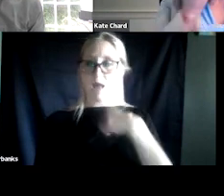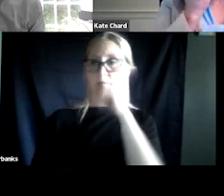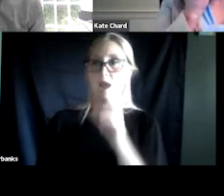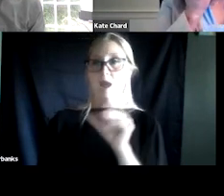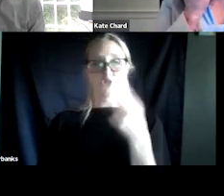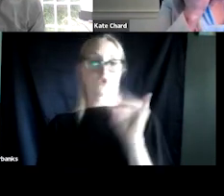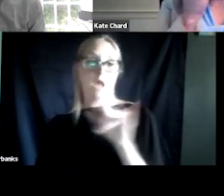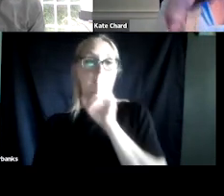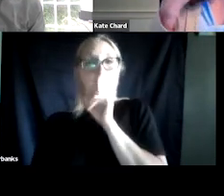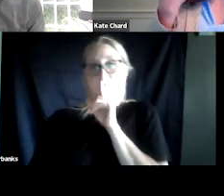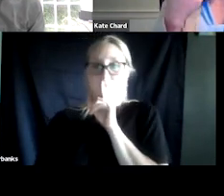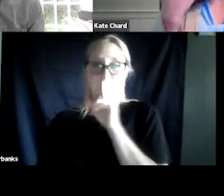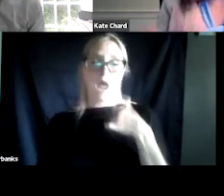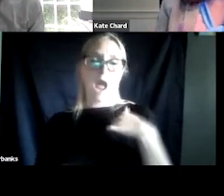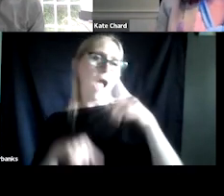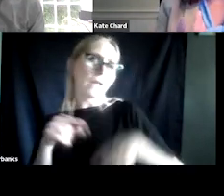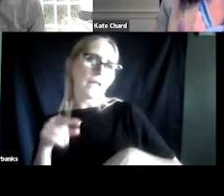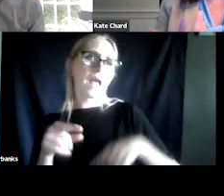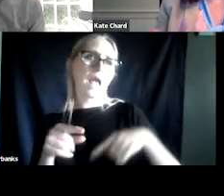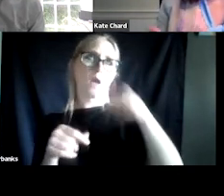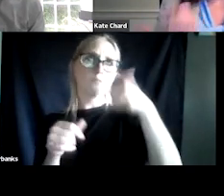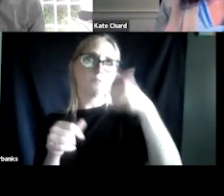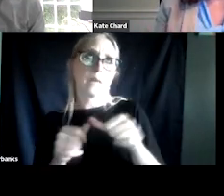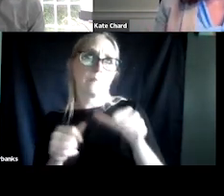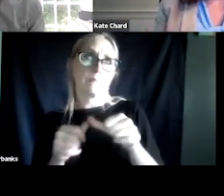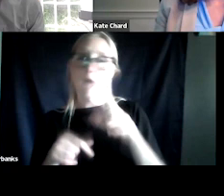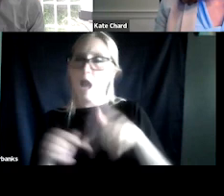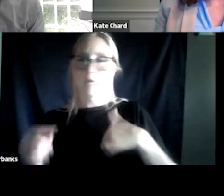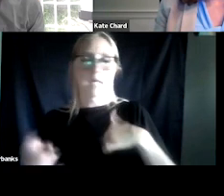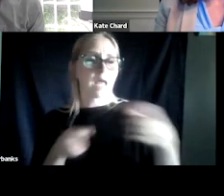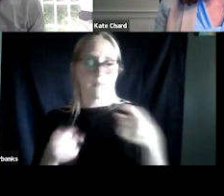I can't handle remembering what happened to me.